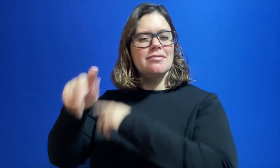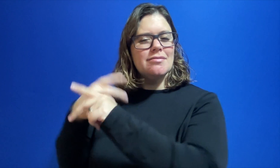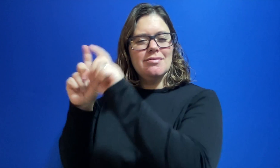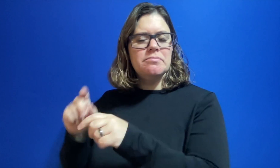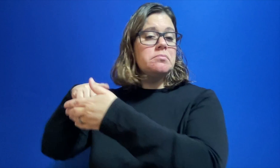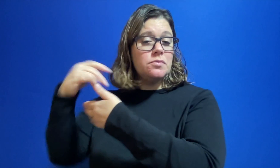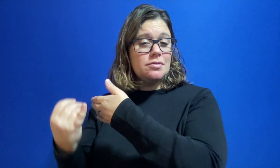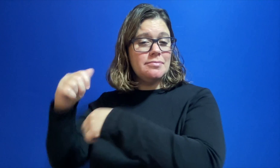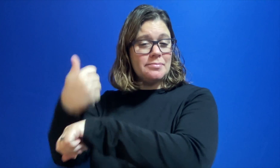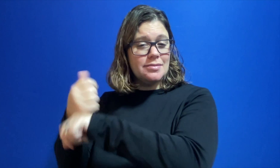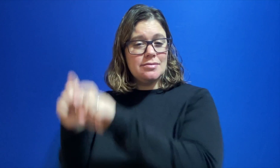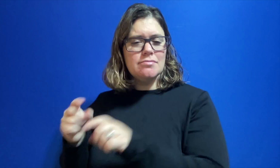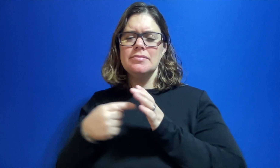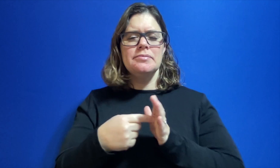for any types of tests such as Project Based Tests.